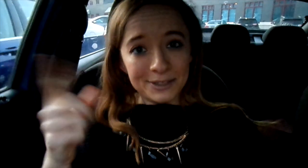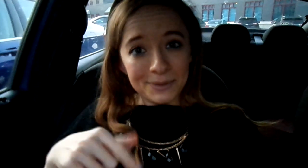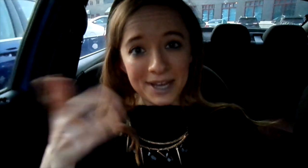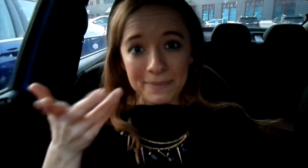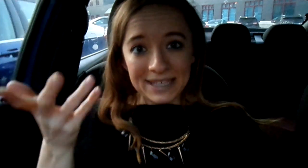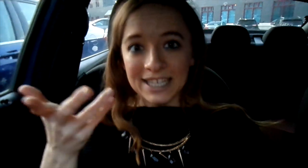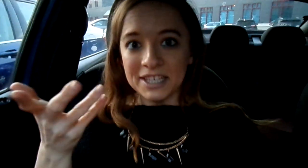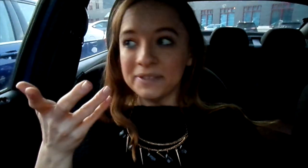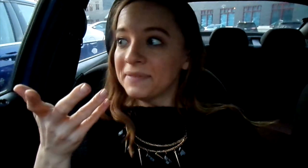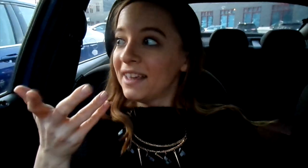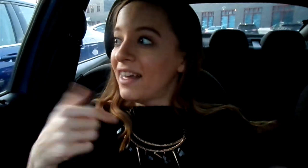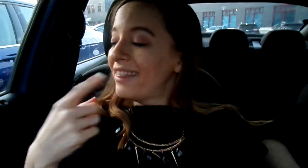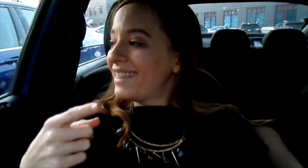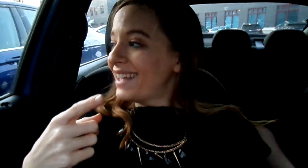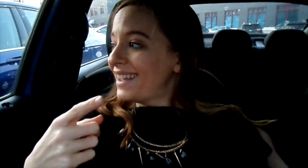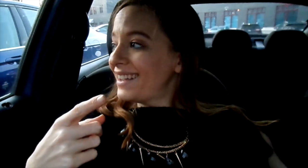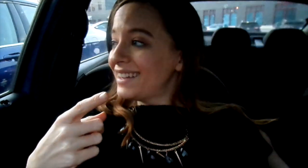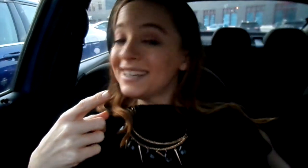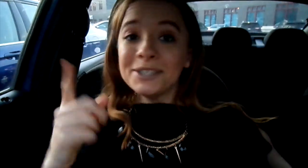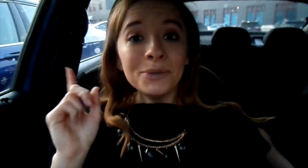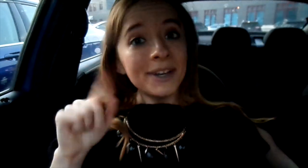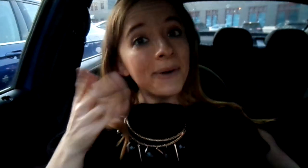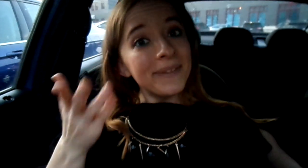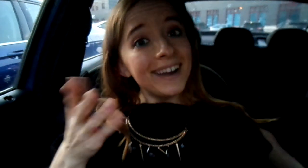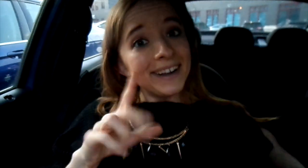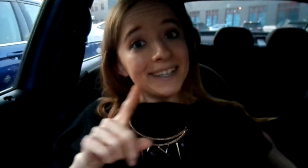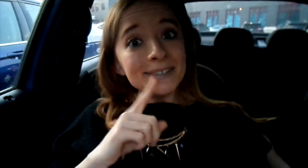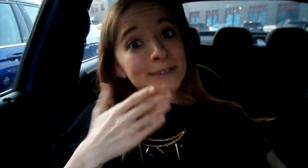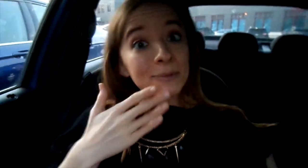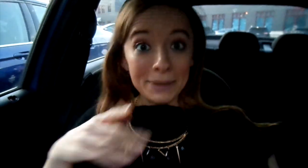and you come here than you can go there and it's